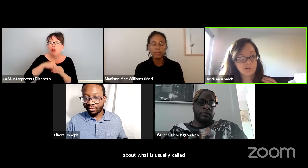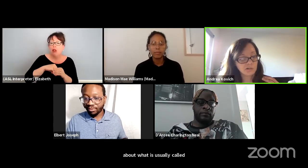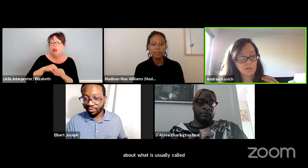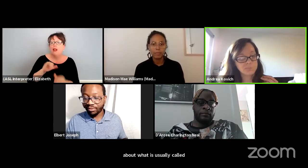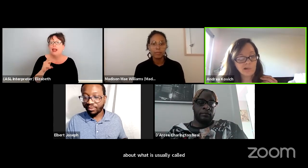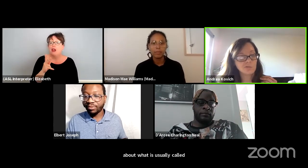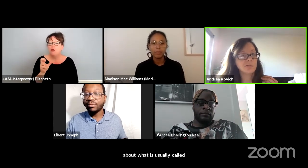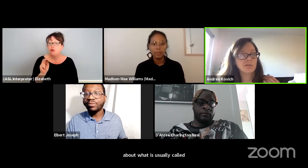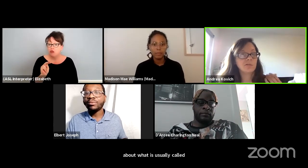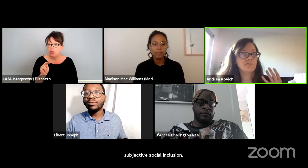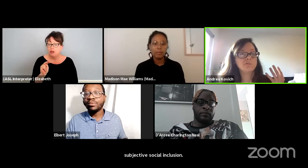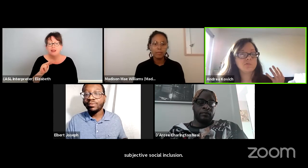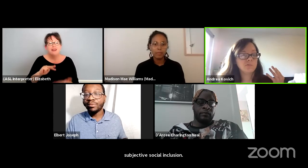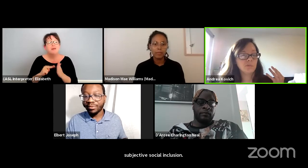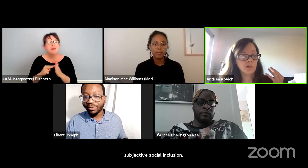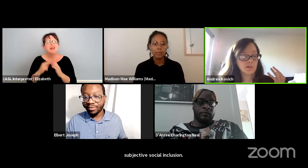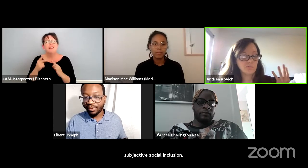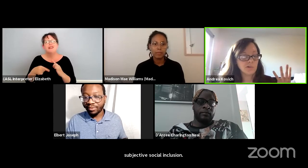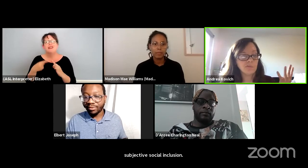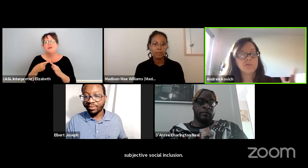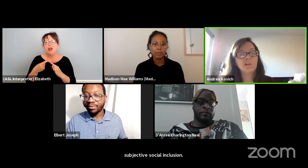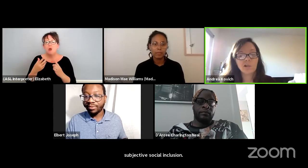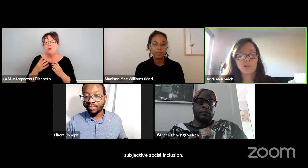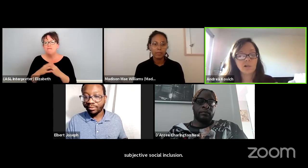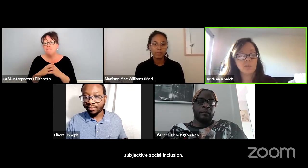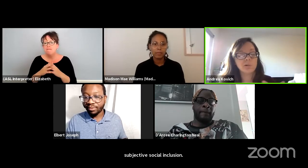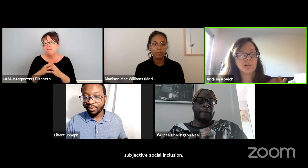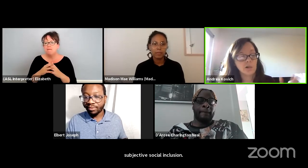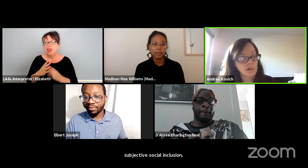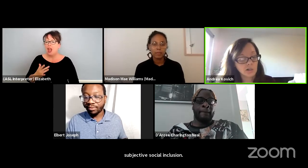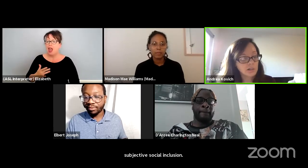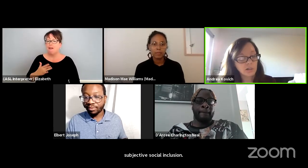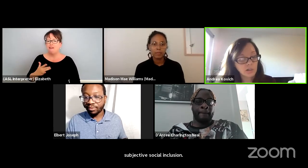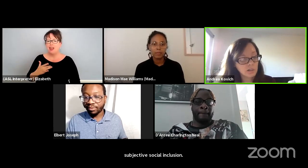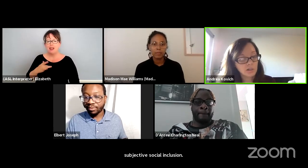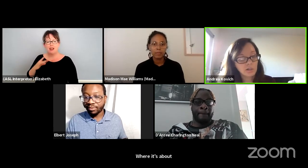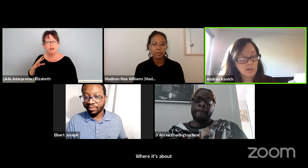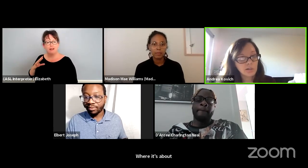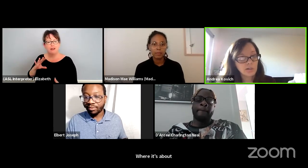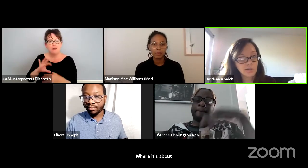But its about a feeling of belonging.